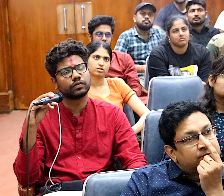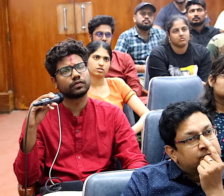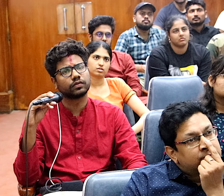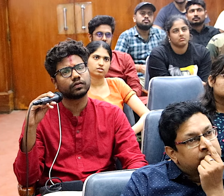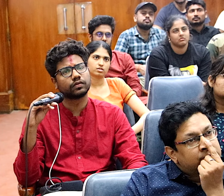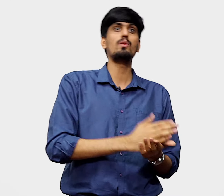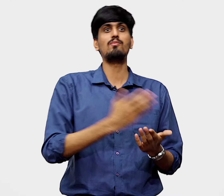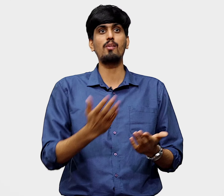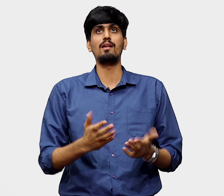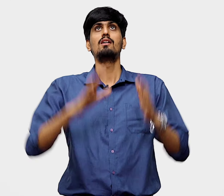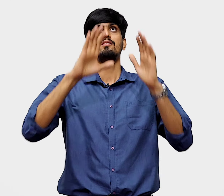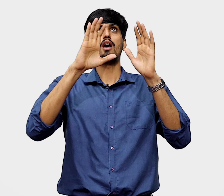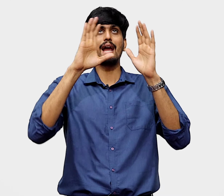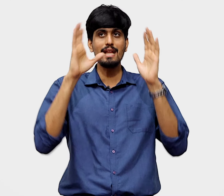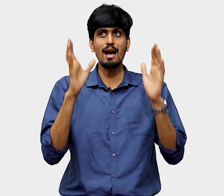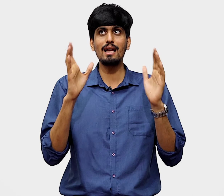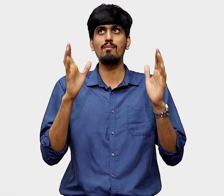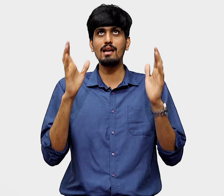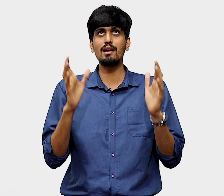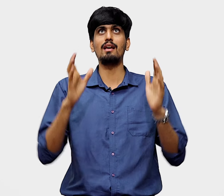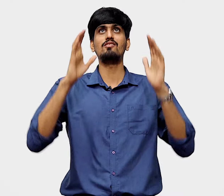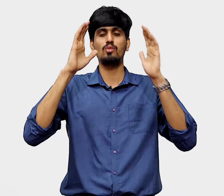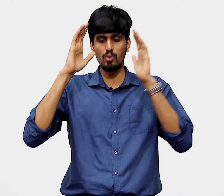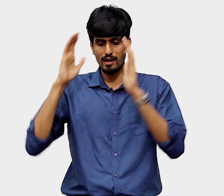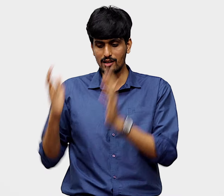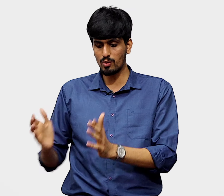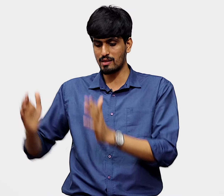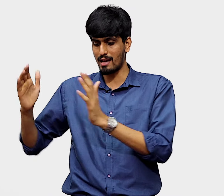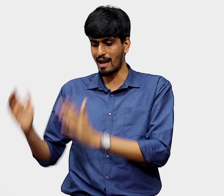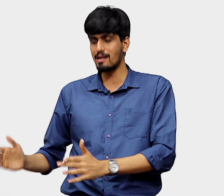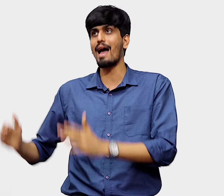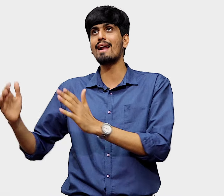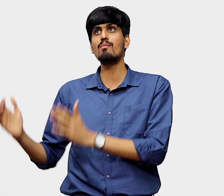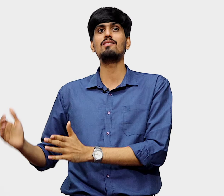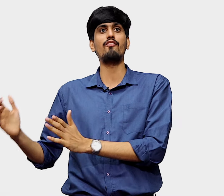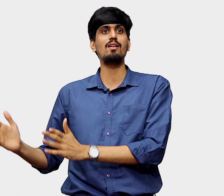you can also be a vegan who eats mock meat. The idea again here is to reduce and end animal suffering